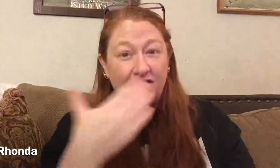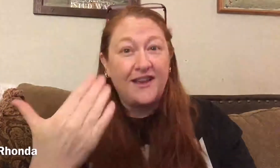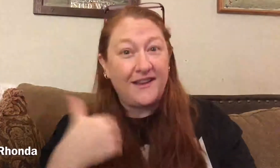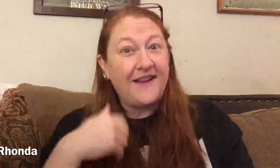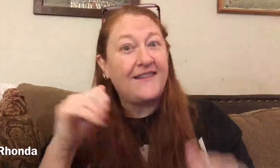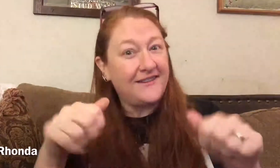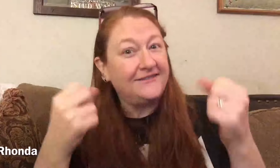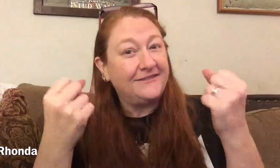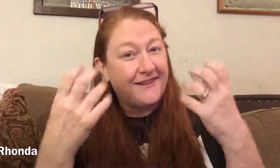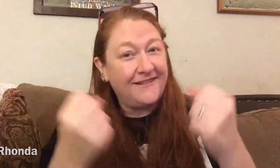It is a good thing that I can sign!